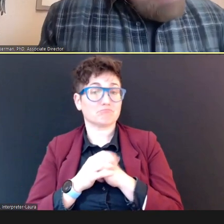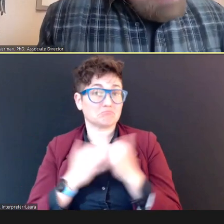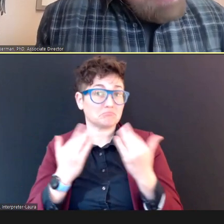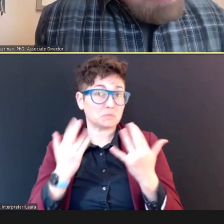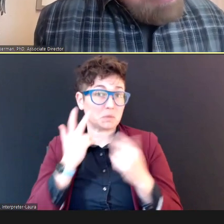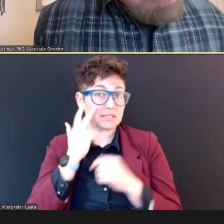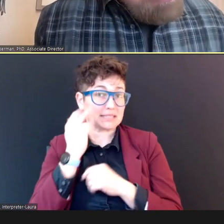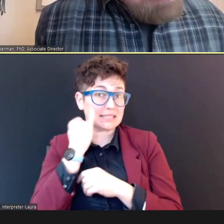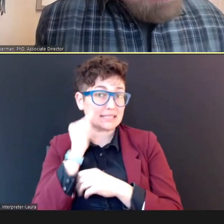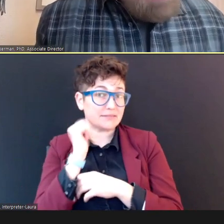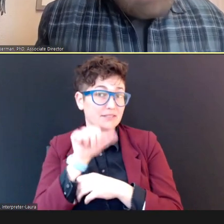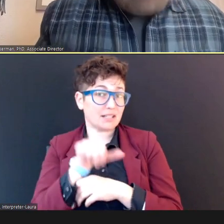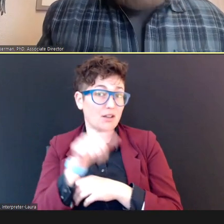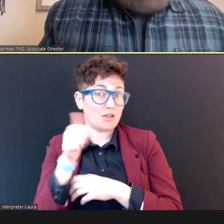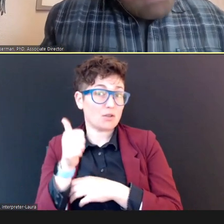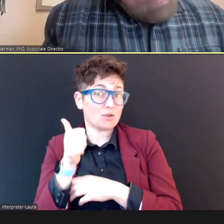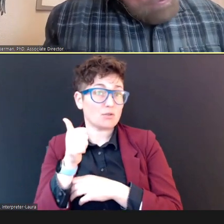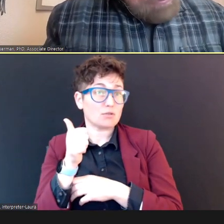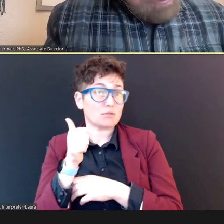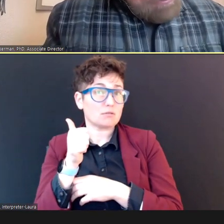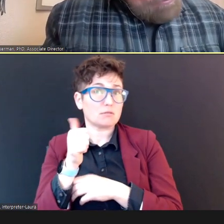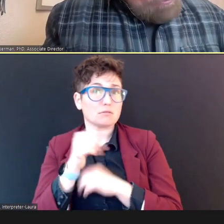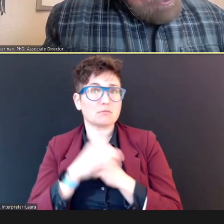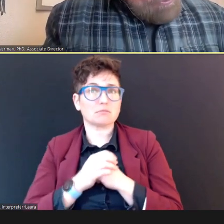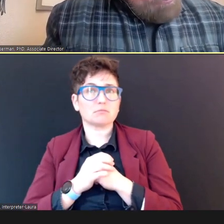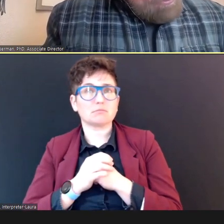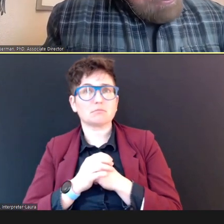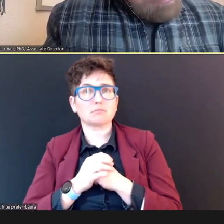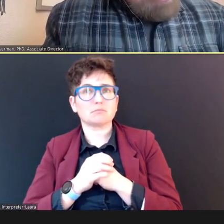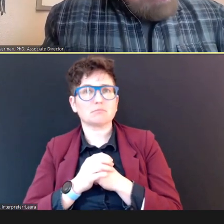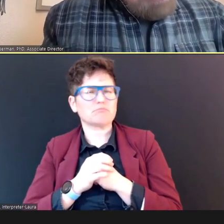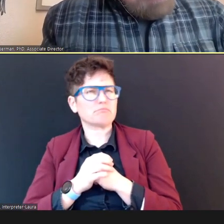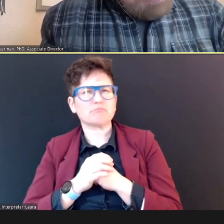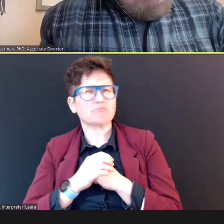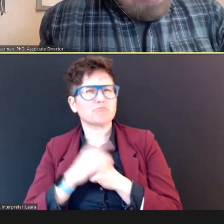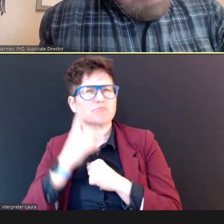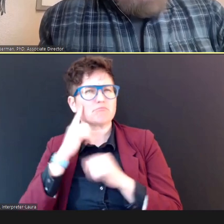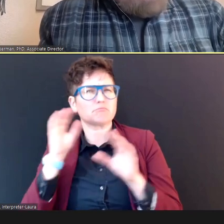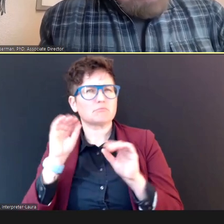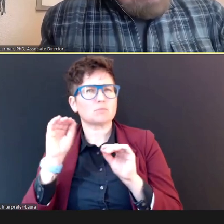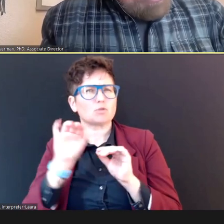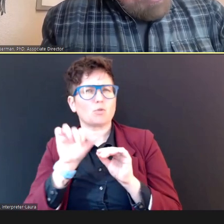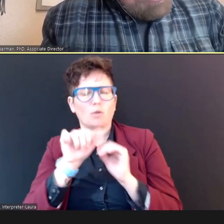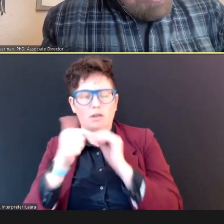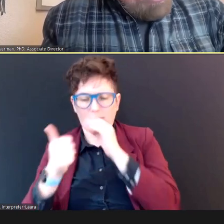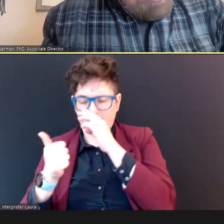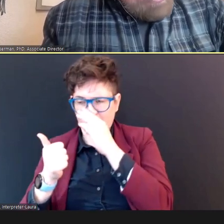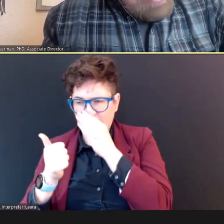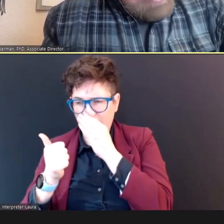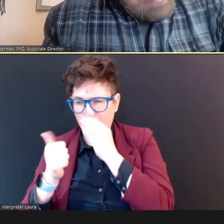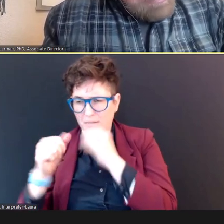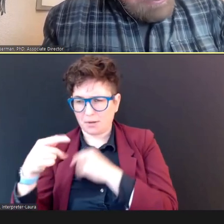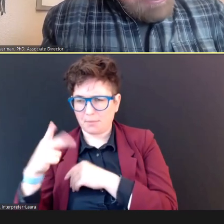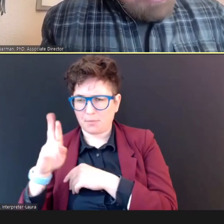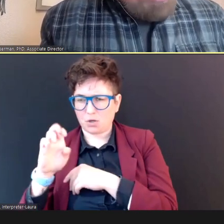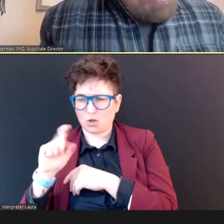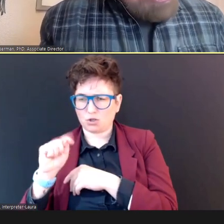think there were any other... PureTone-related... questions that we got right there.